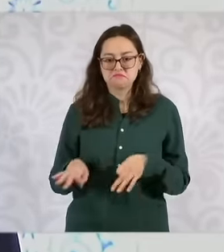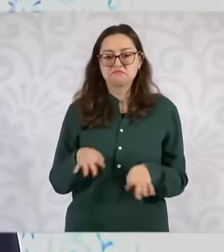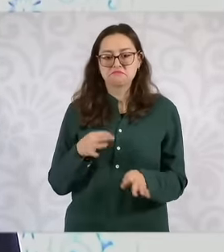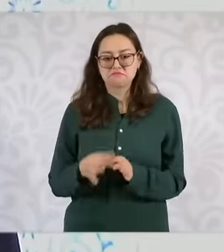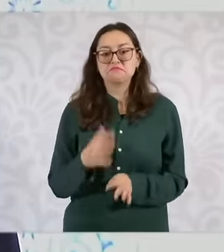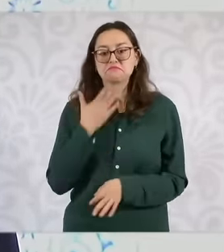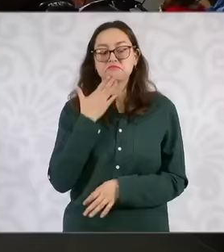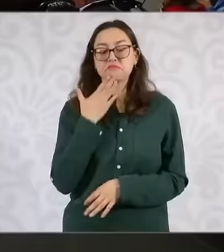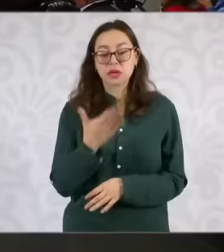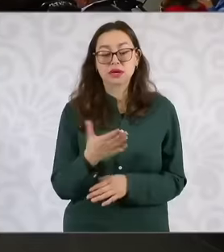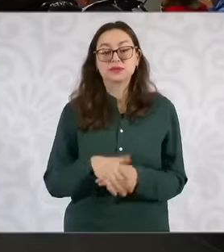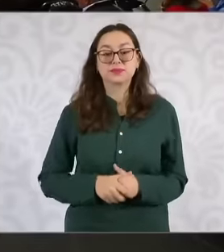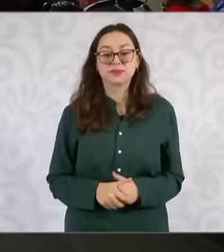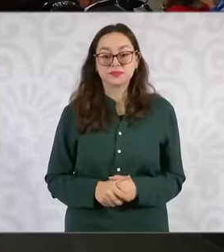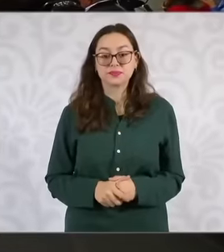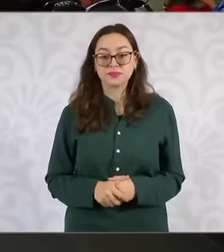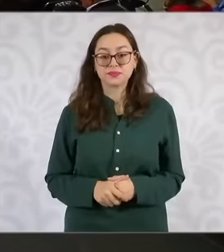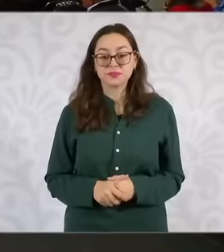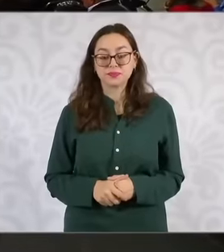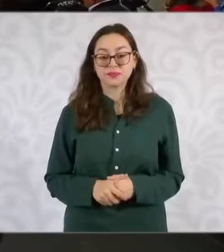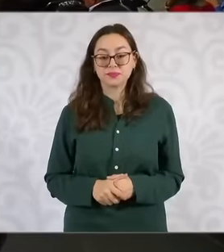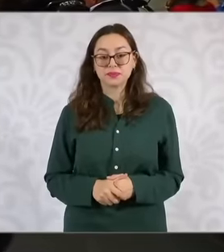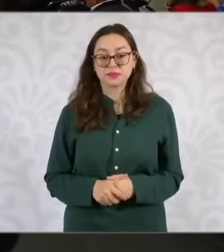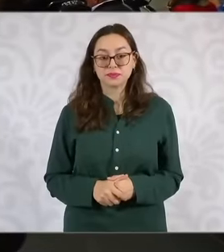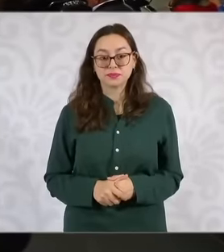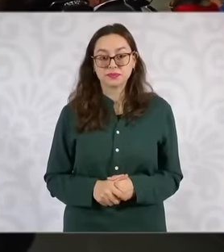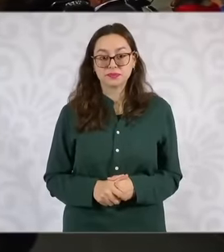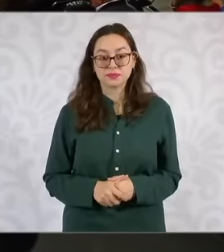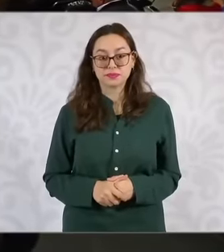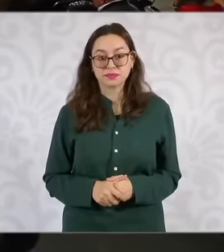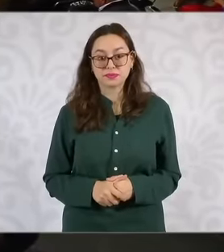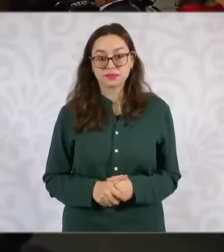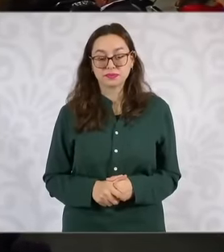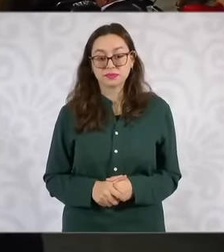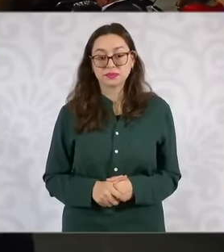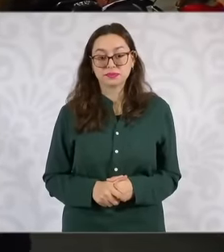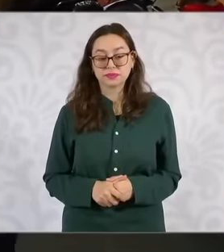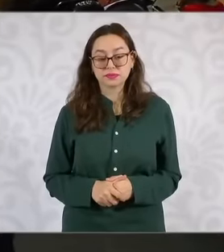Hey president, there has always been a lag in what is the professional career service that